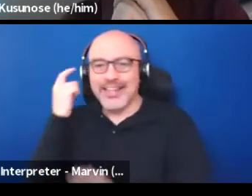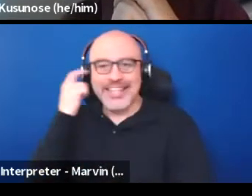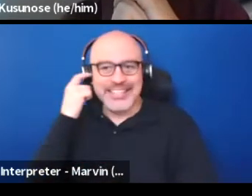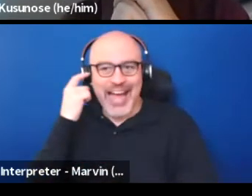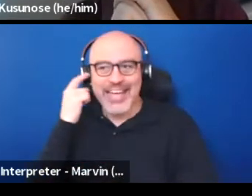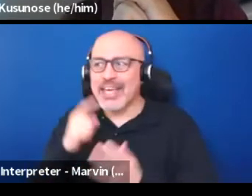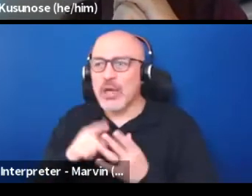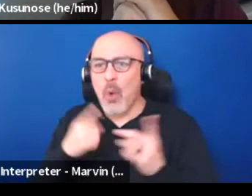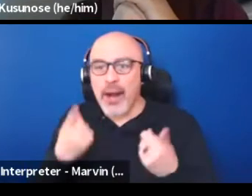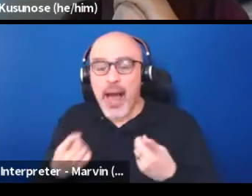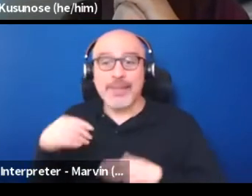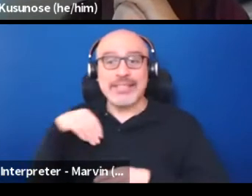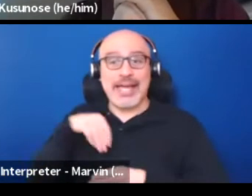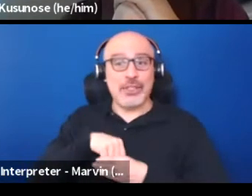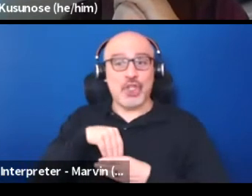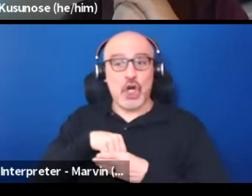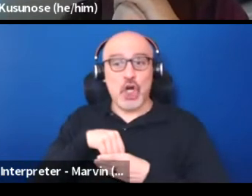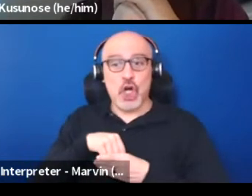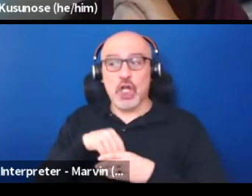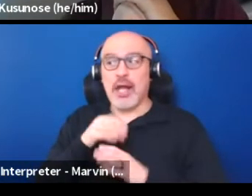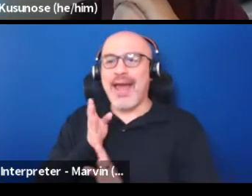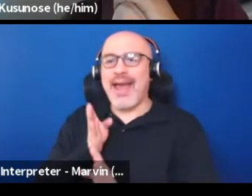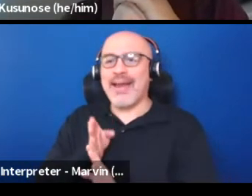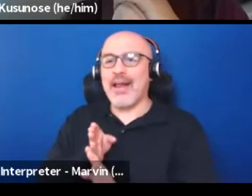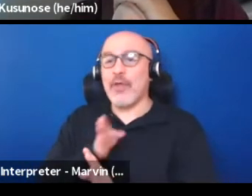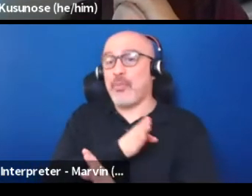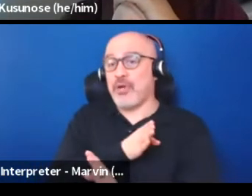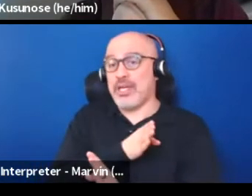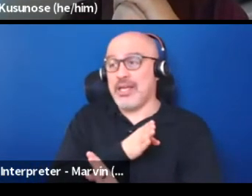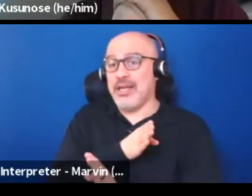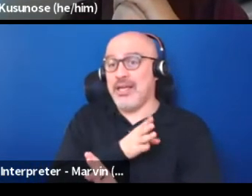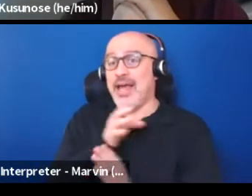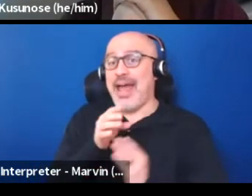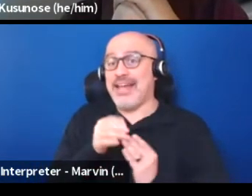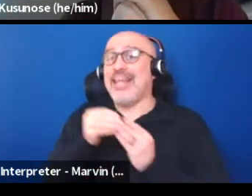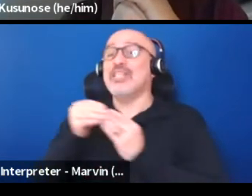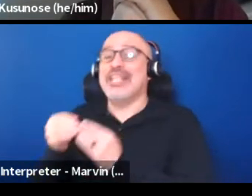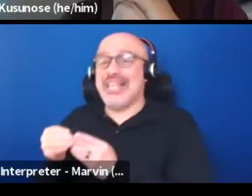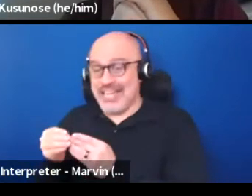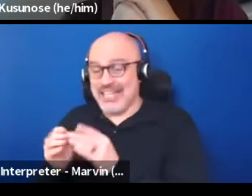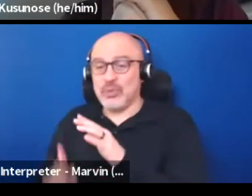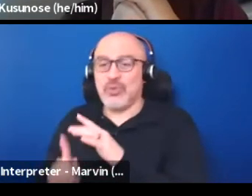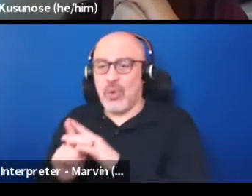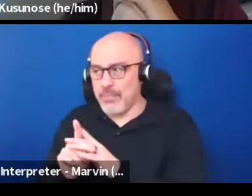and what the pre leading to when they show up came. And then we also did it for all the public defenders